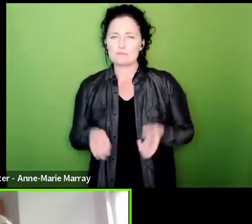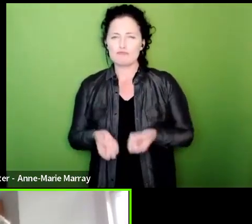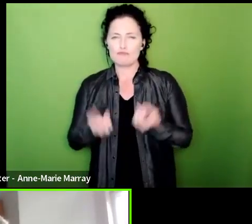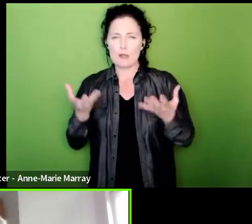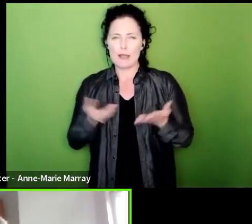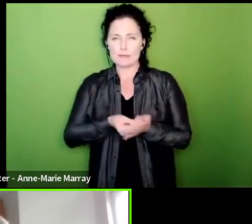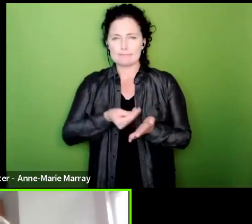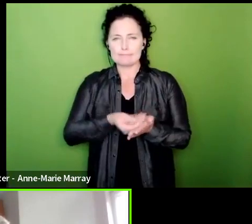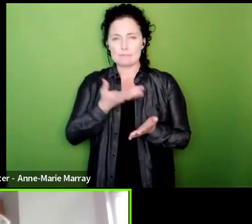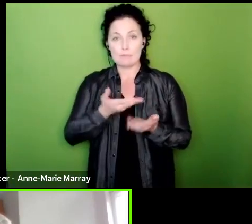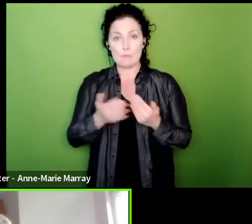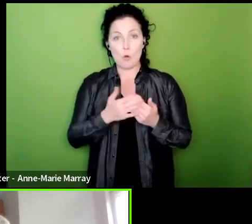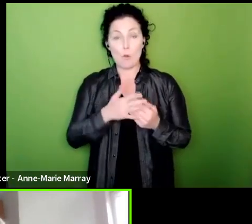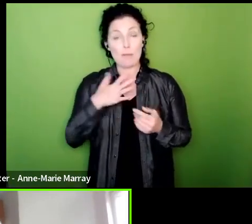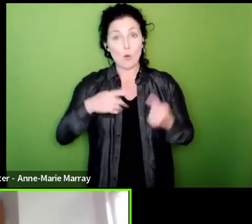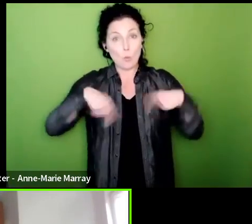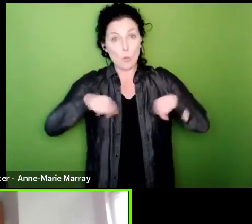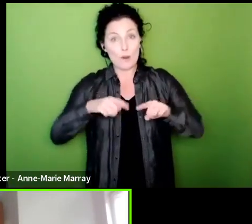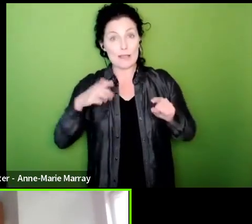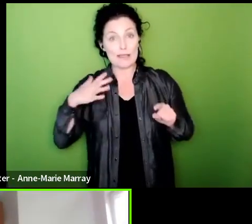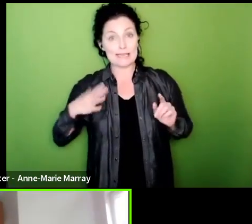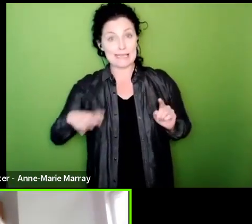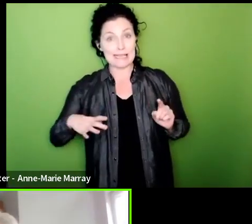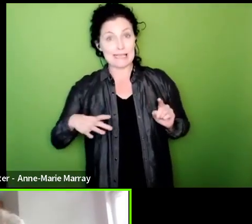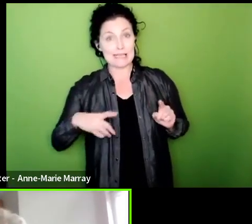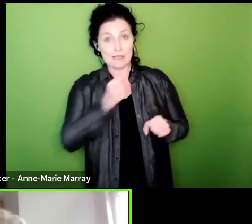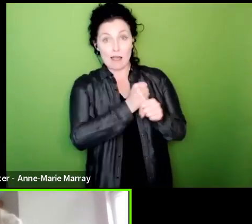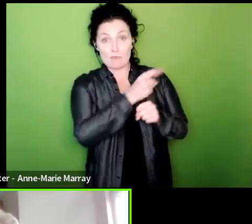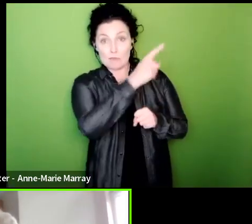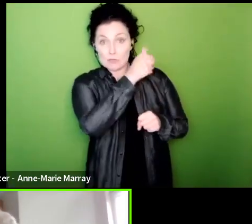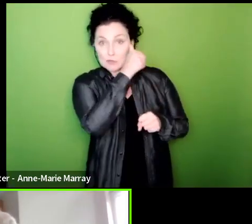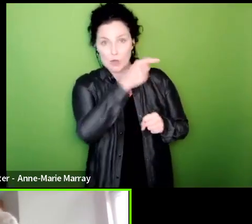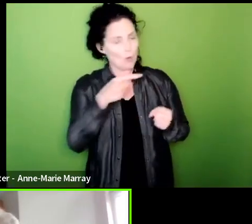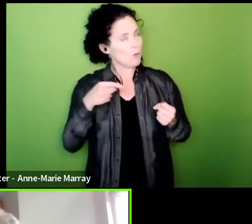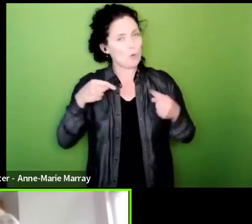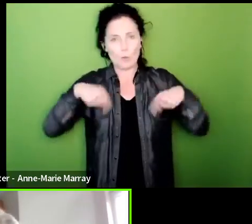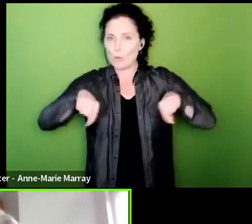we're not going to run out of money so one of the things people should expect I think next week is